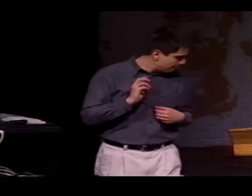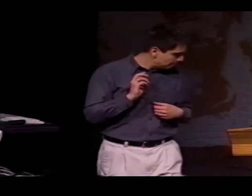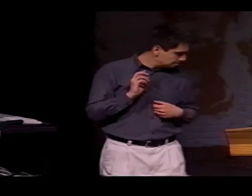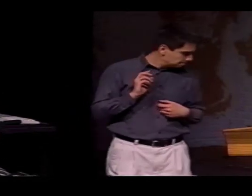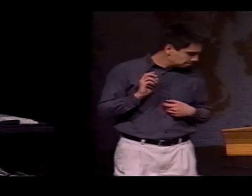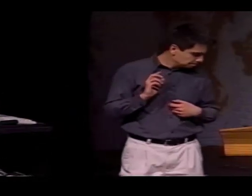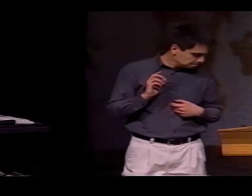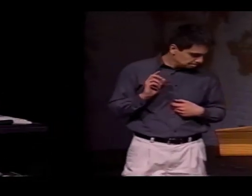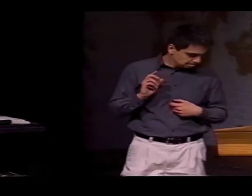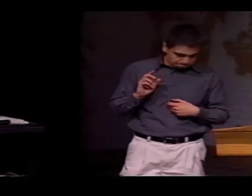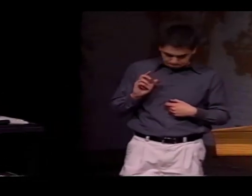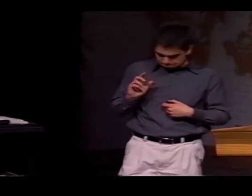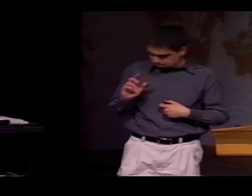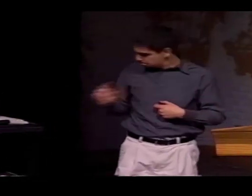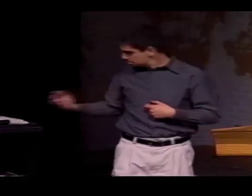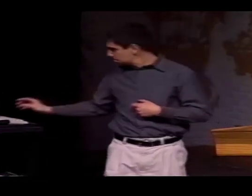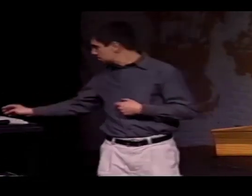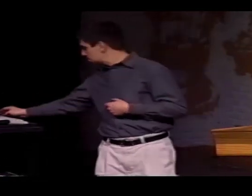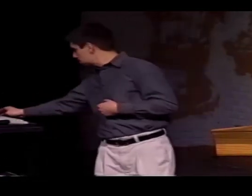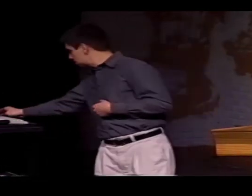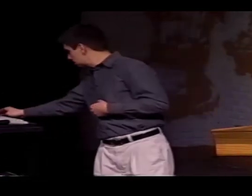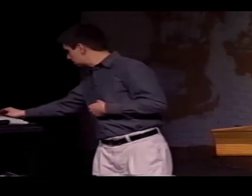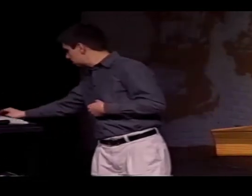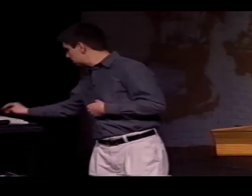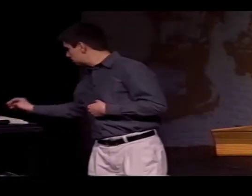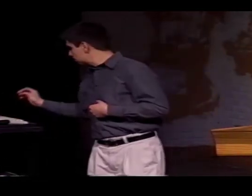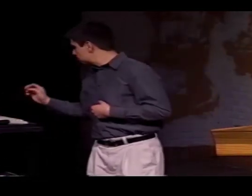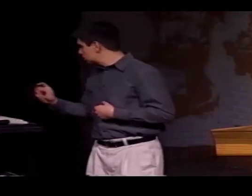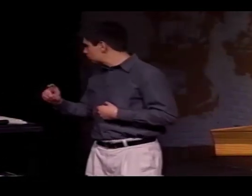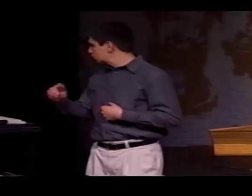OF ENGLISH-- OF AMERICAN SIGN LANGUAGE.